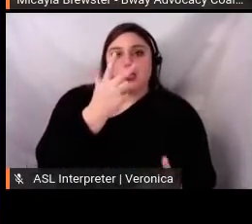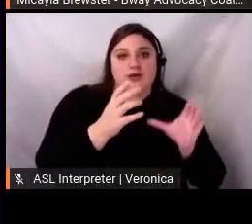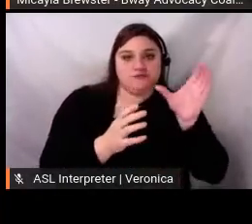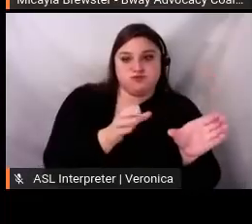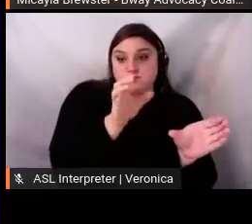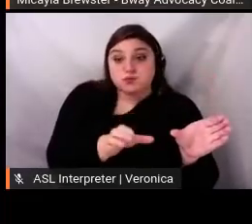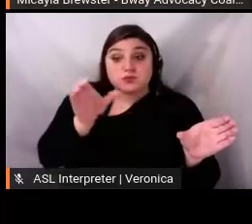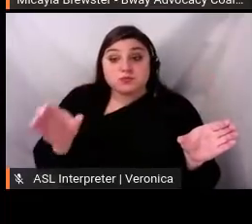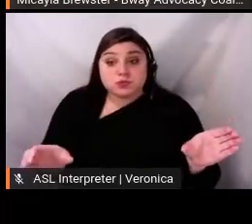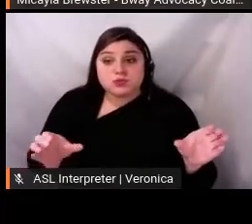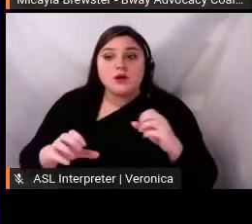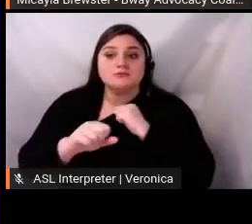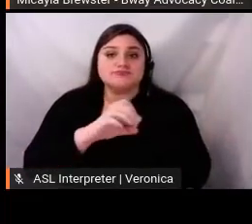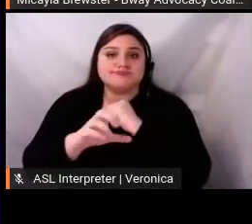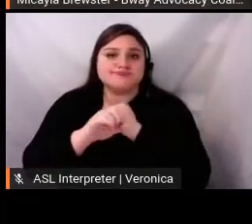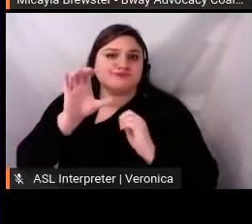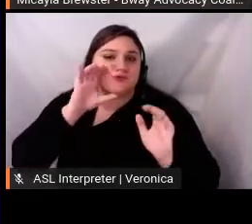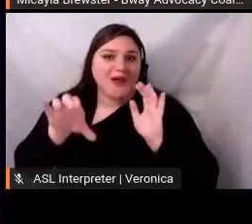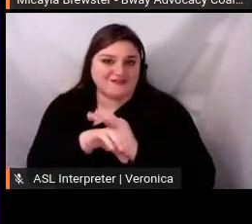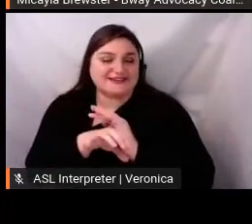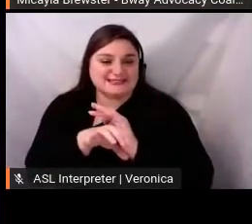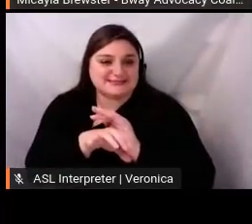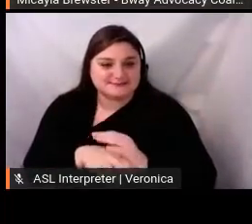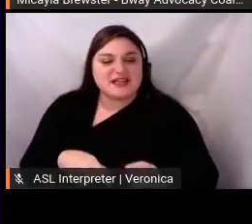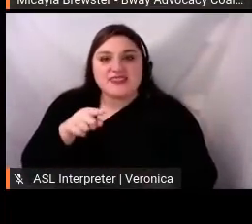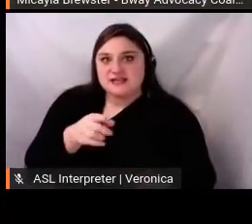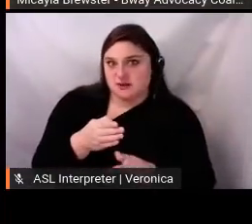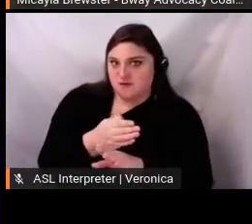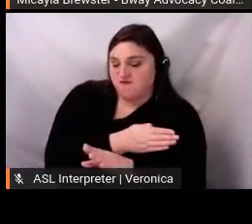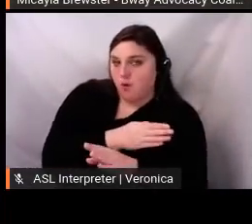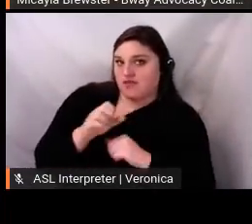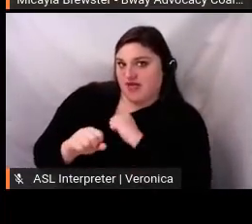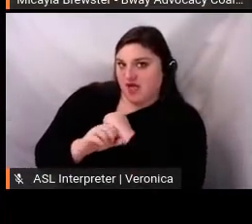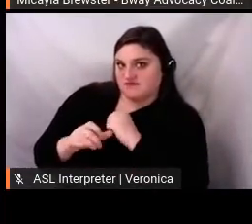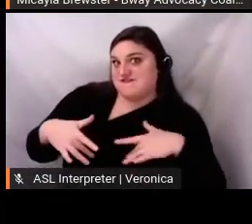a few days before the event began. The first one has our logo. The text,